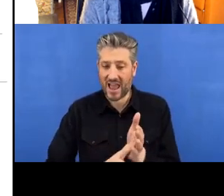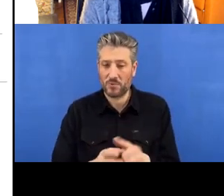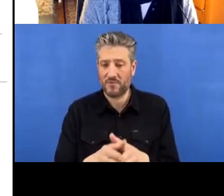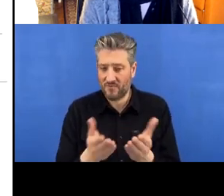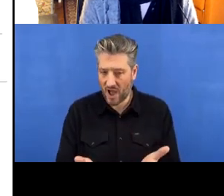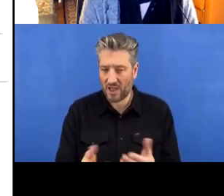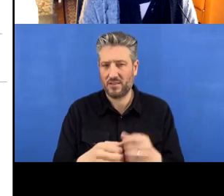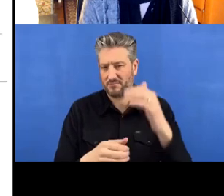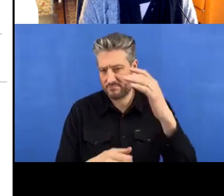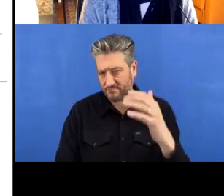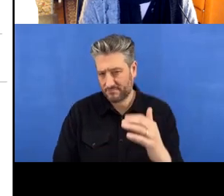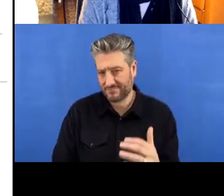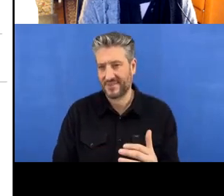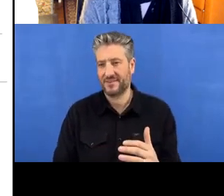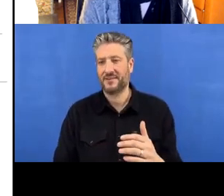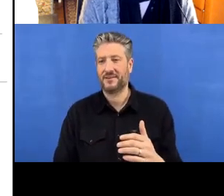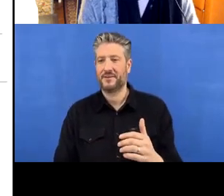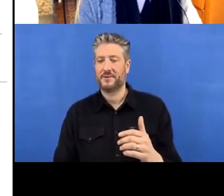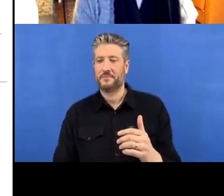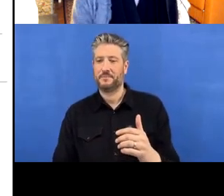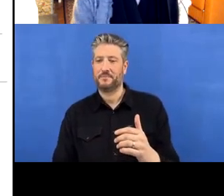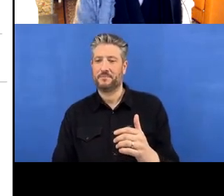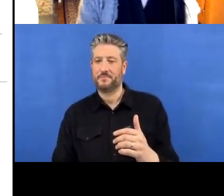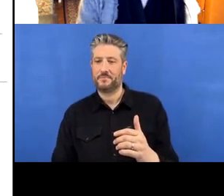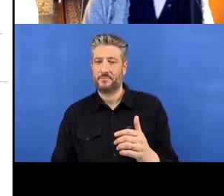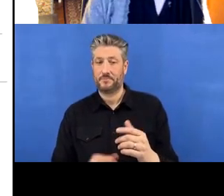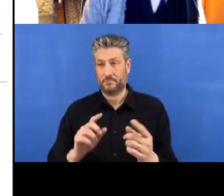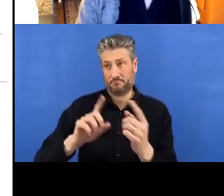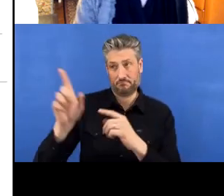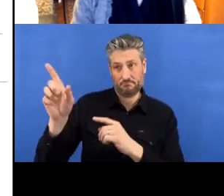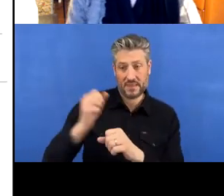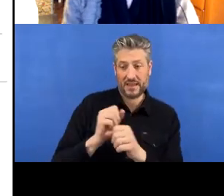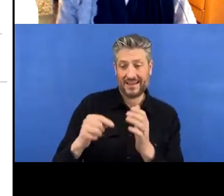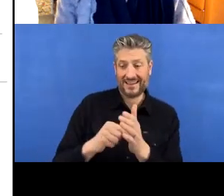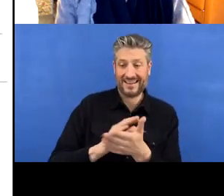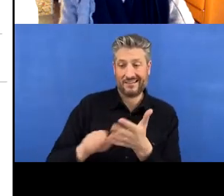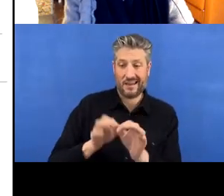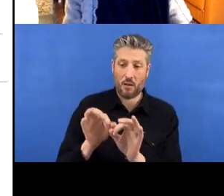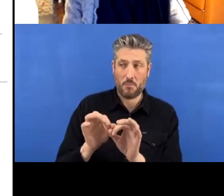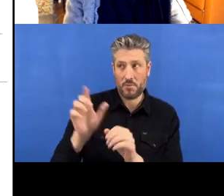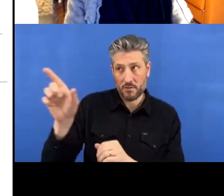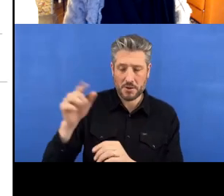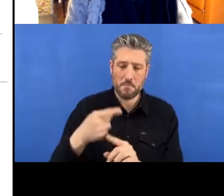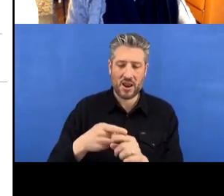tracked by Git. And it's on GitHub and it's local as well. So that was the second way of doing things